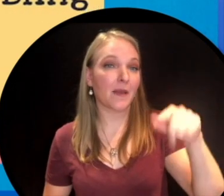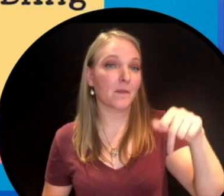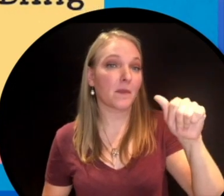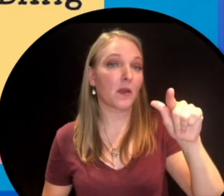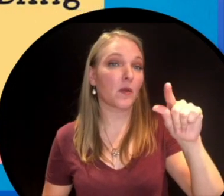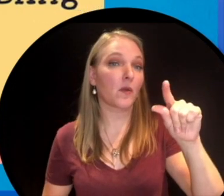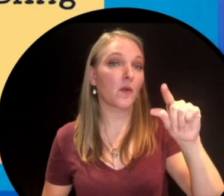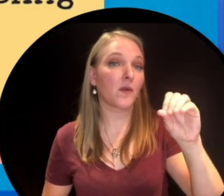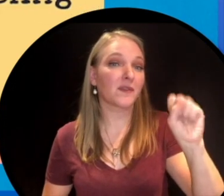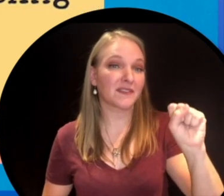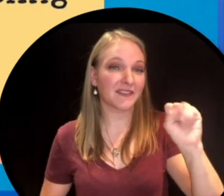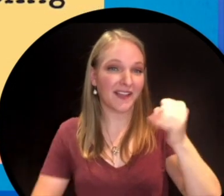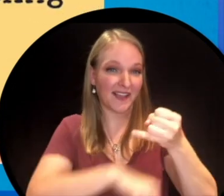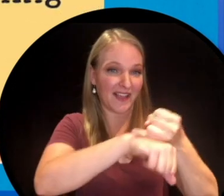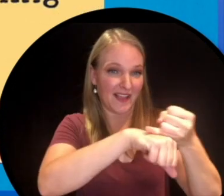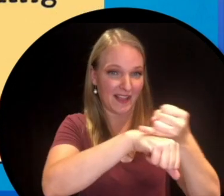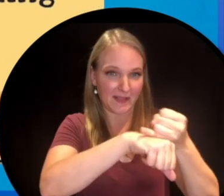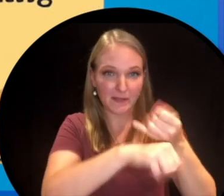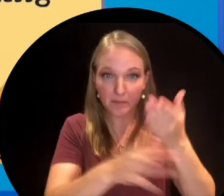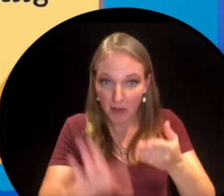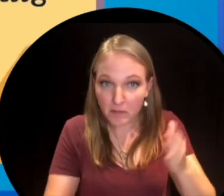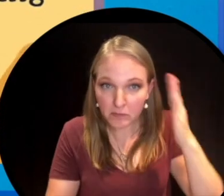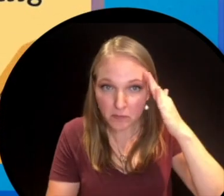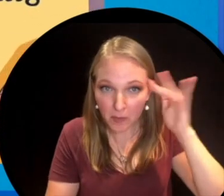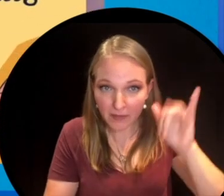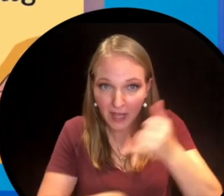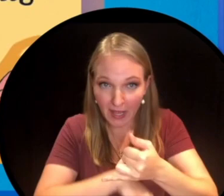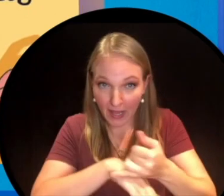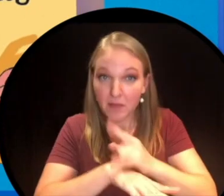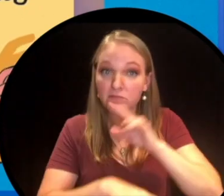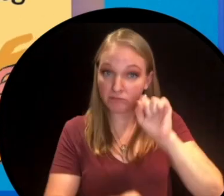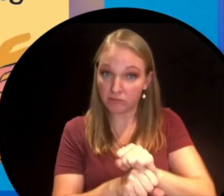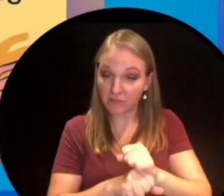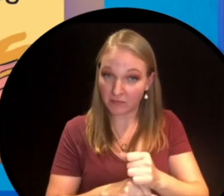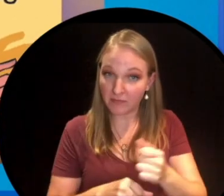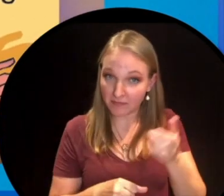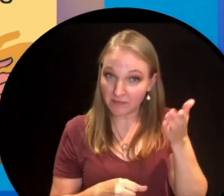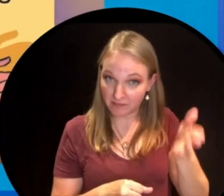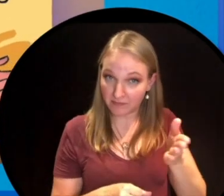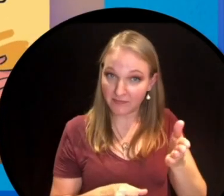Islands. Now you may have may not heard of this place but it is a real life set of islands on the